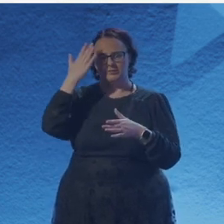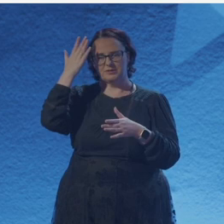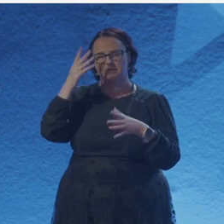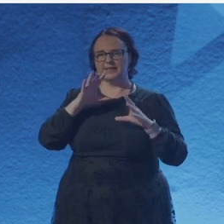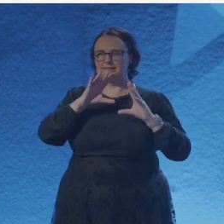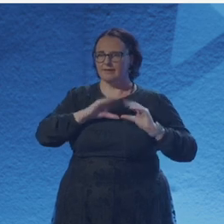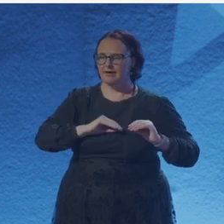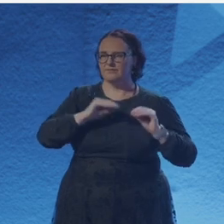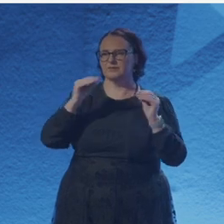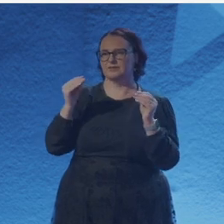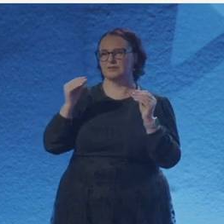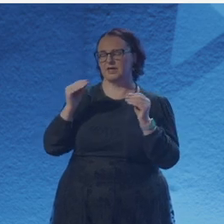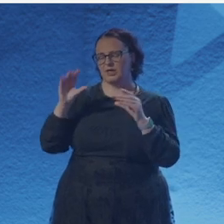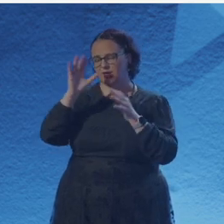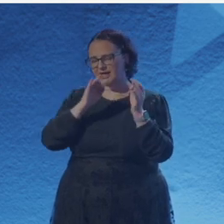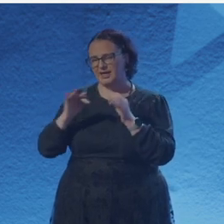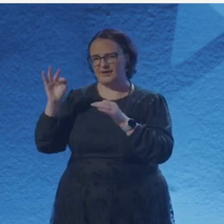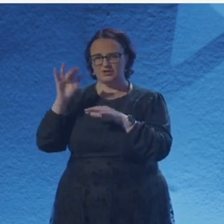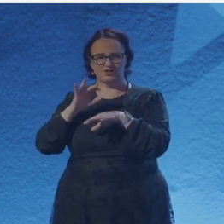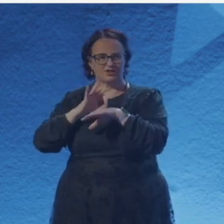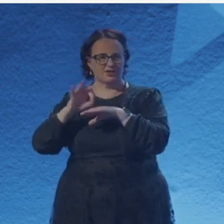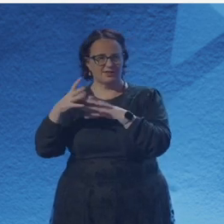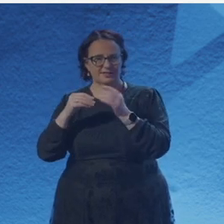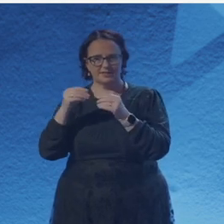for the world to never see me more than a centralised system